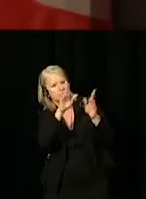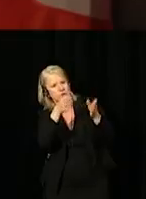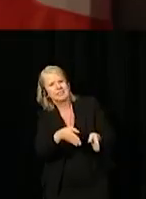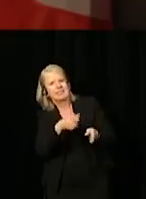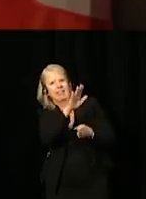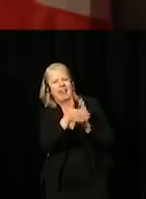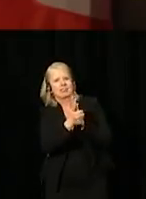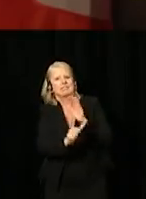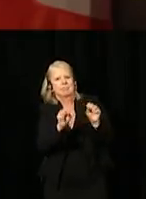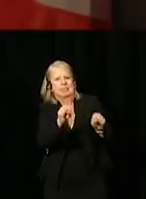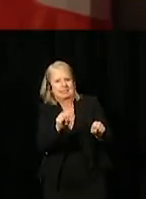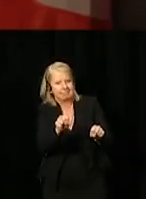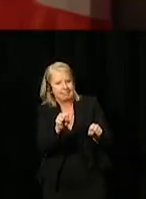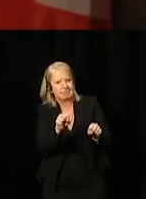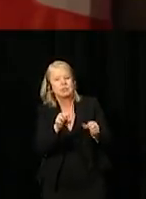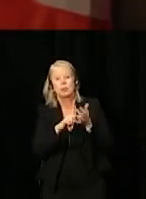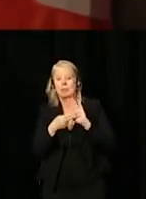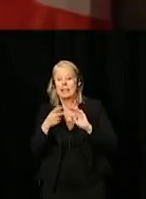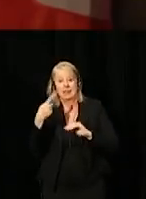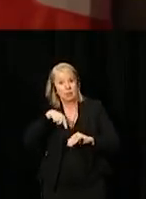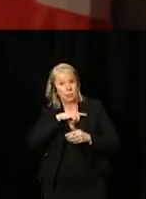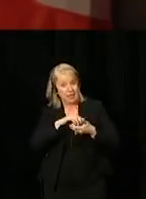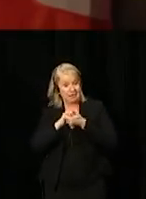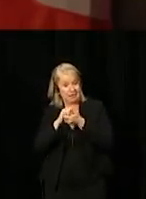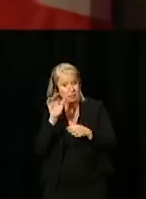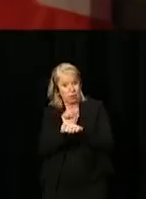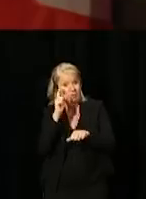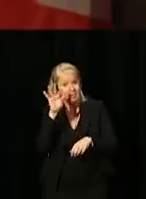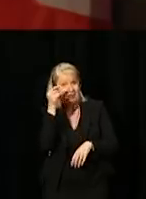As a collective group, we in the public service are working hard